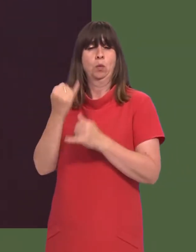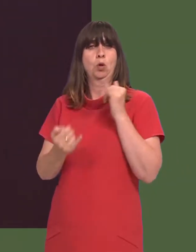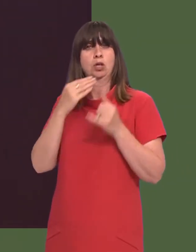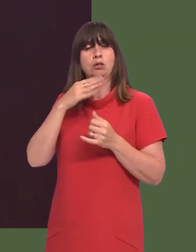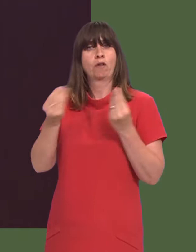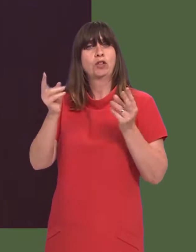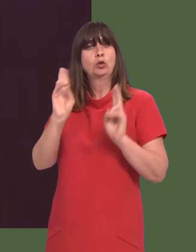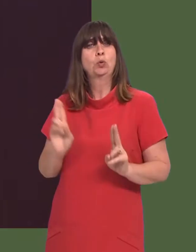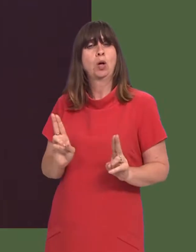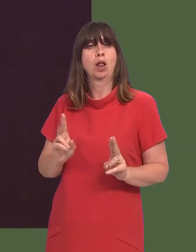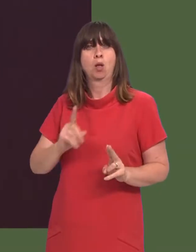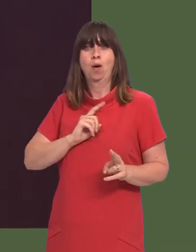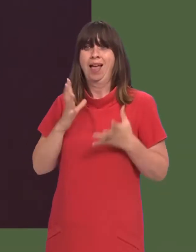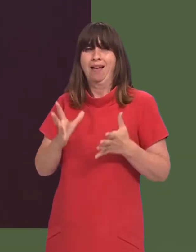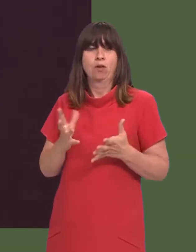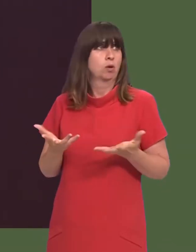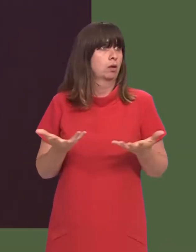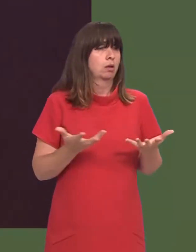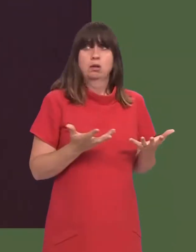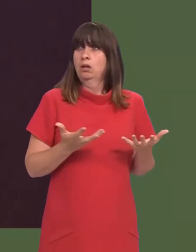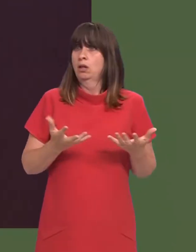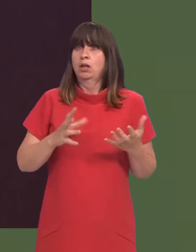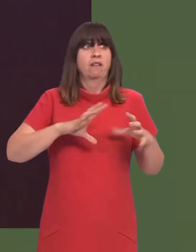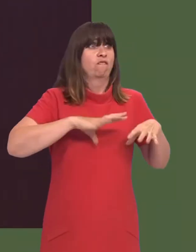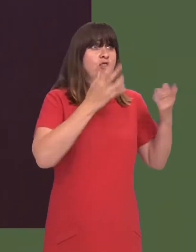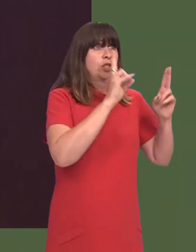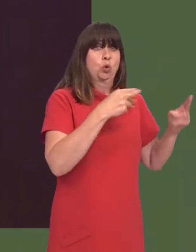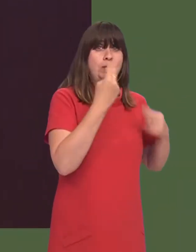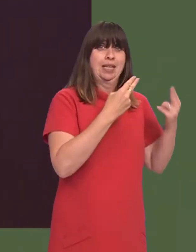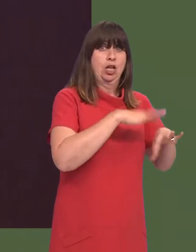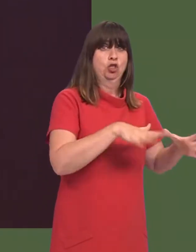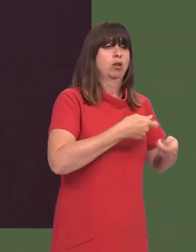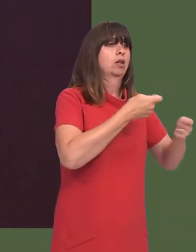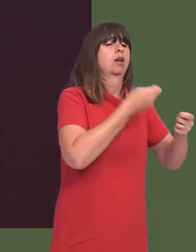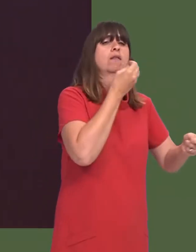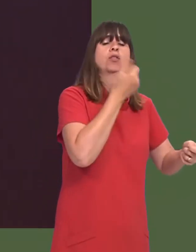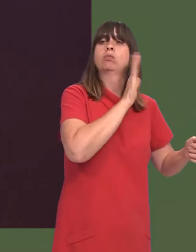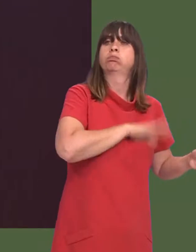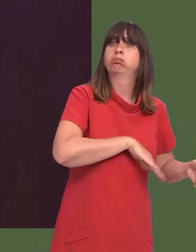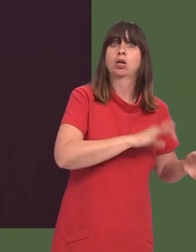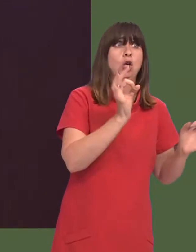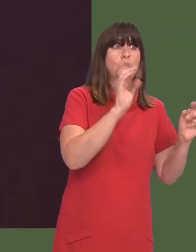greatly during the school holidays, when these families have no access to free school meals.